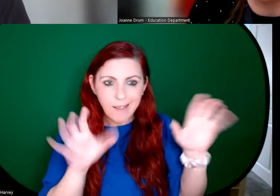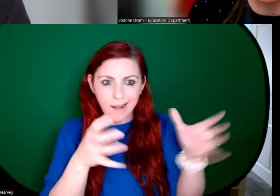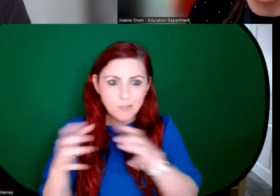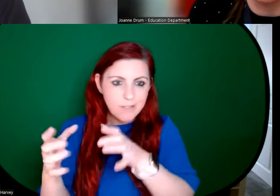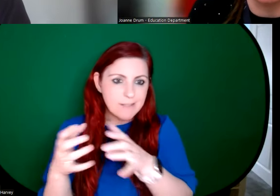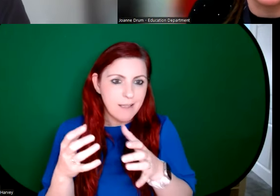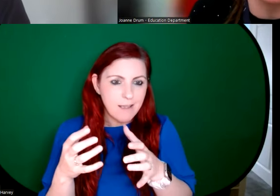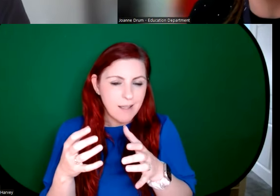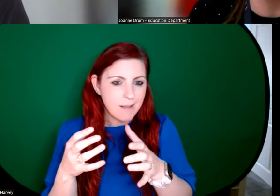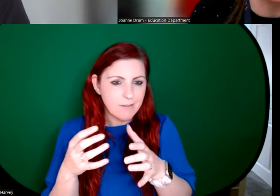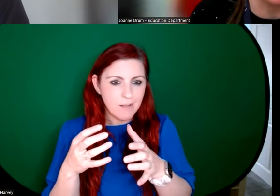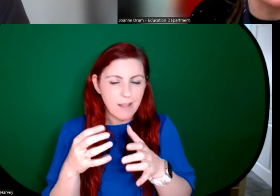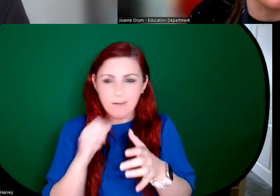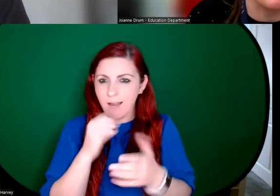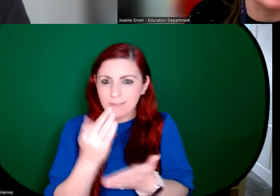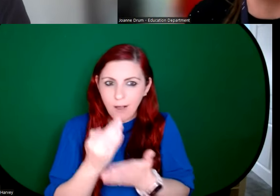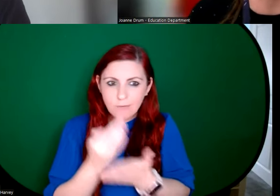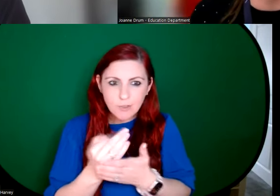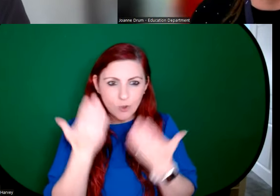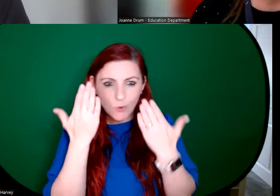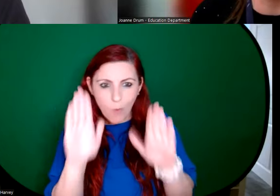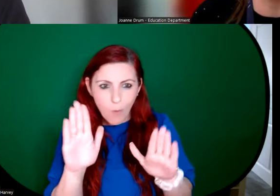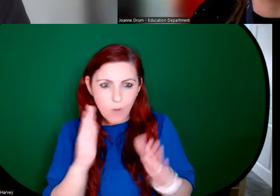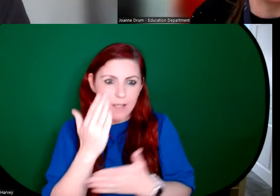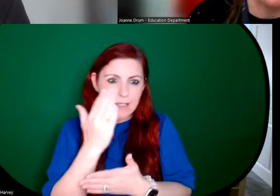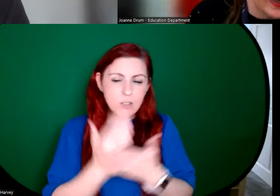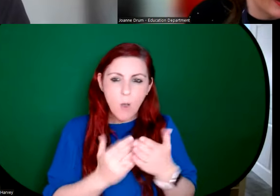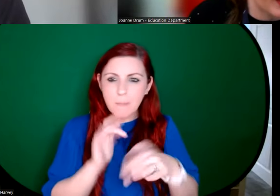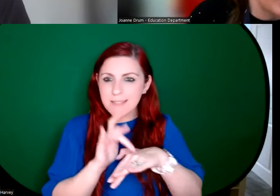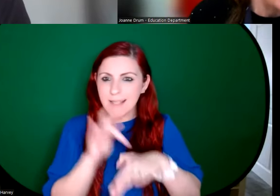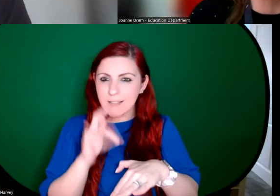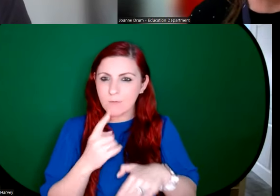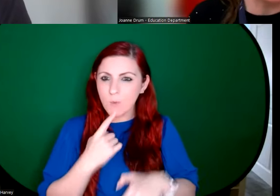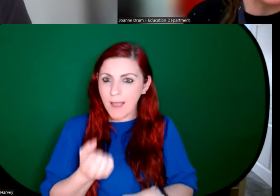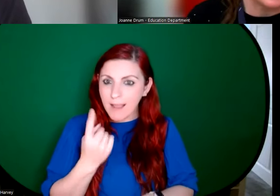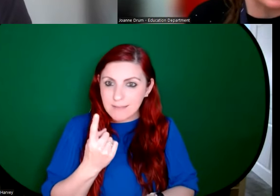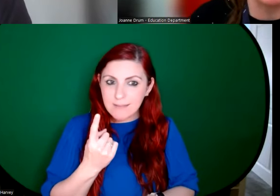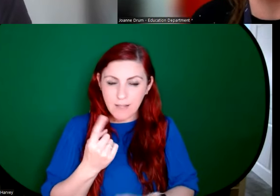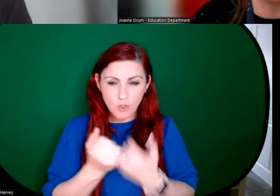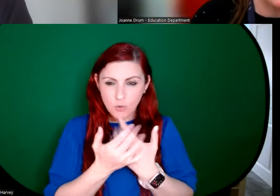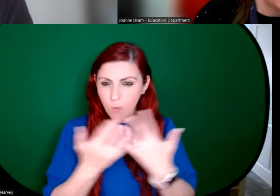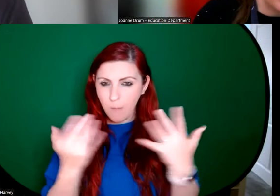allowed to be shown especially because some of them are sensitive to light. And there's just so many of them. So I know you're going to tell us more about that